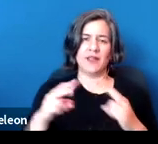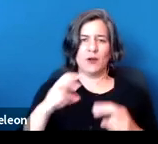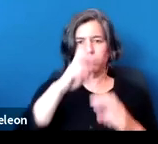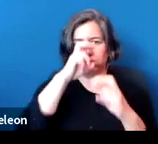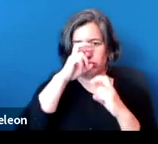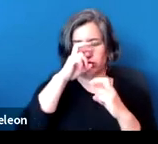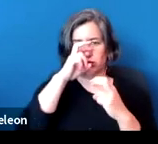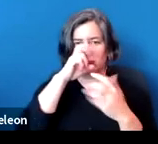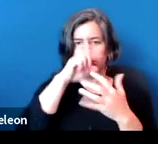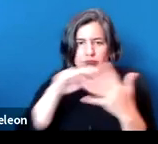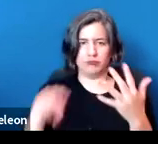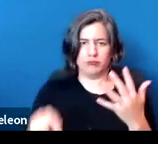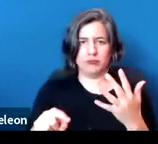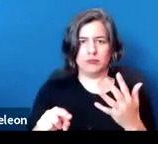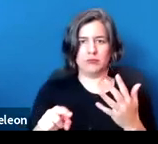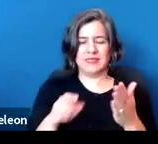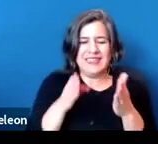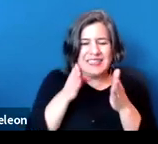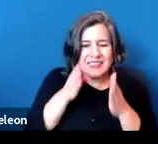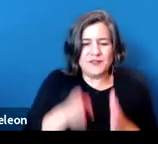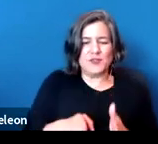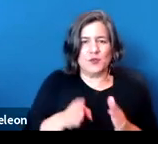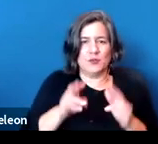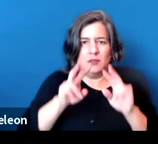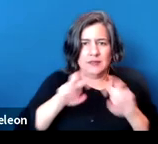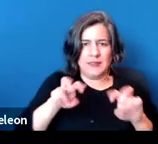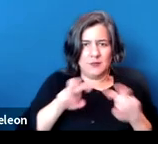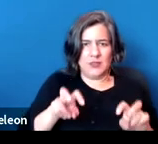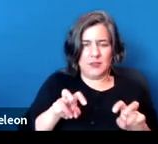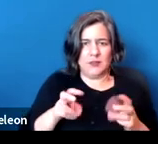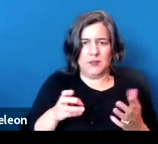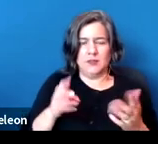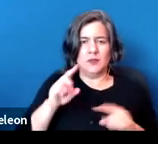It requires an individualized assessment, so you can't just assume that everybody